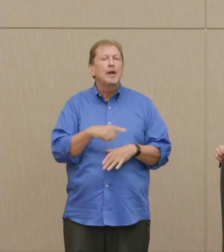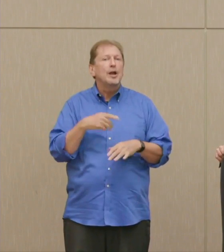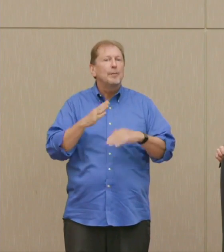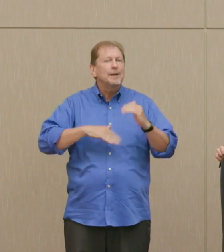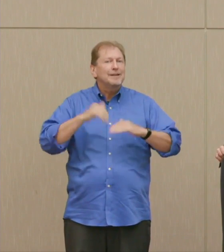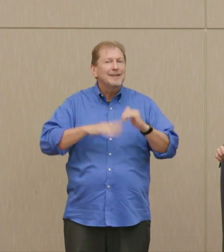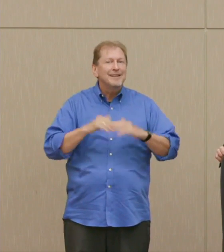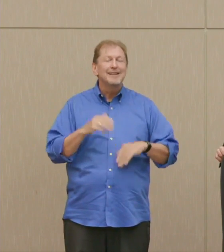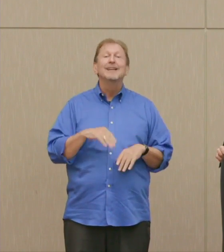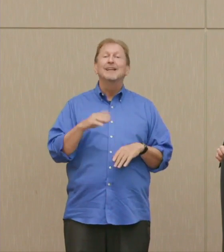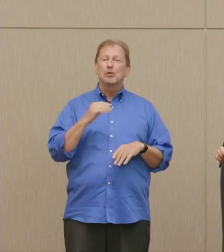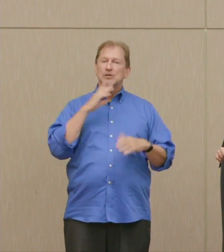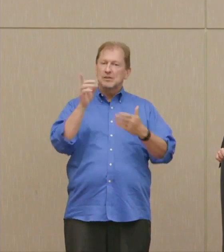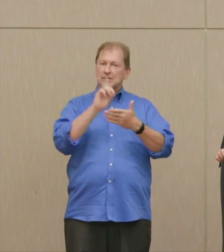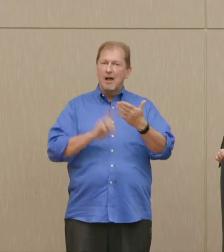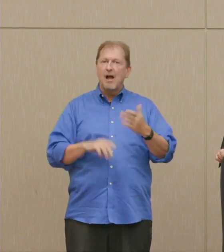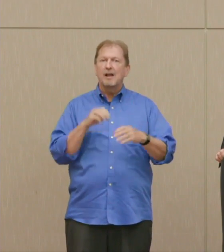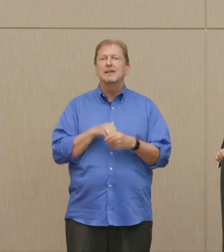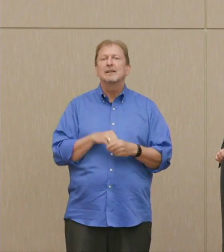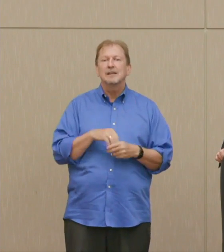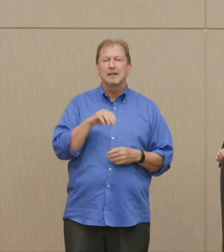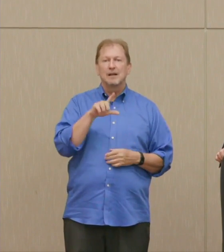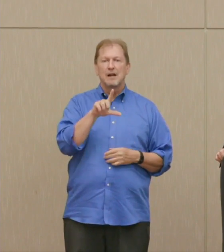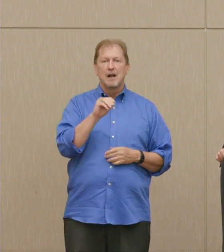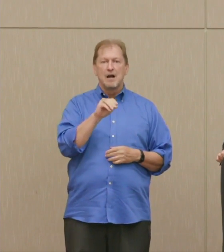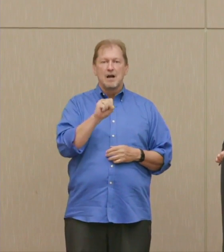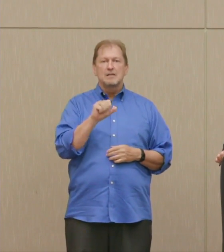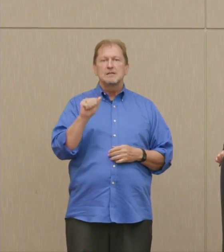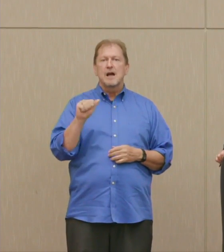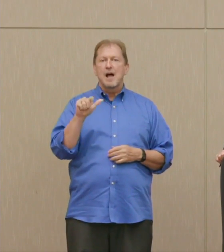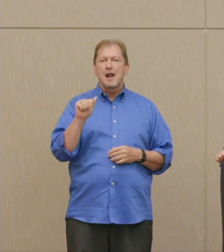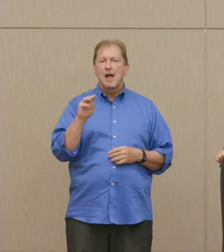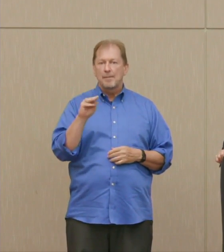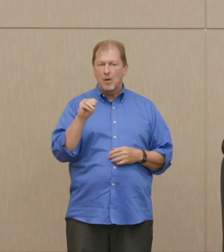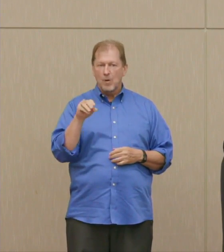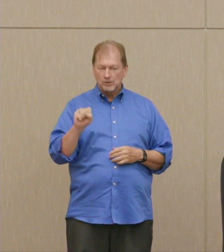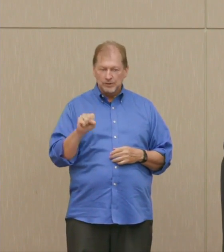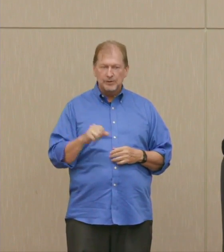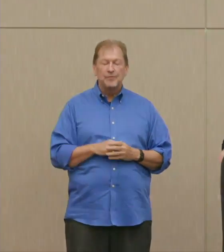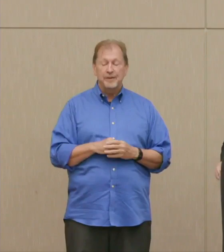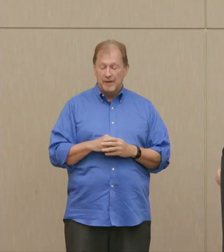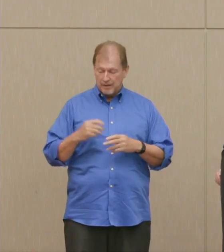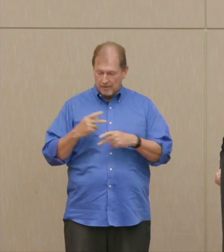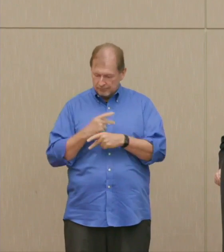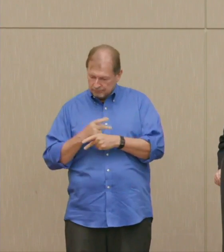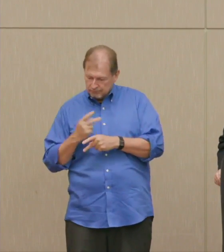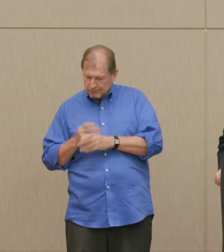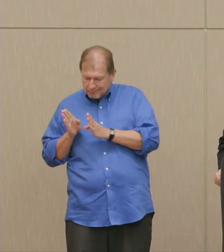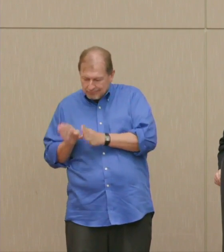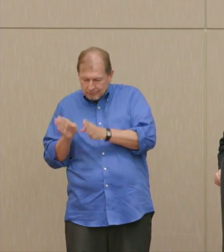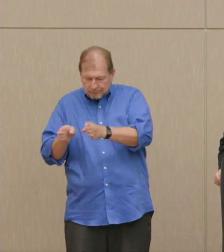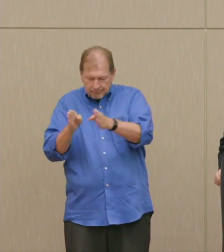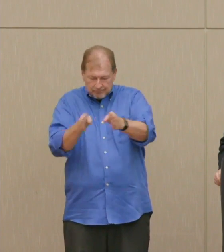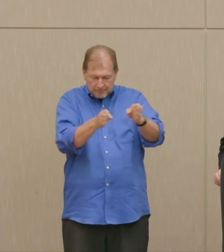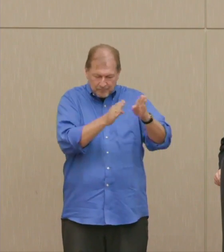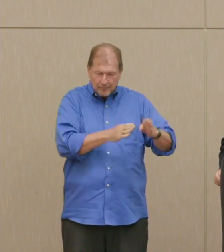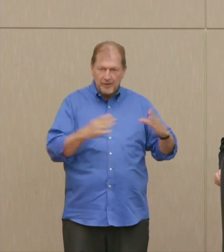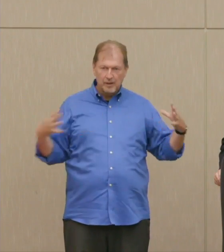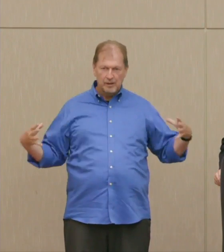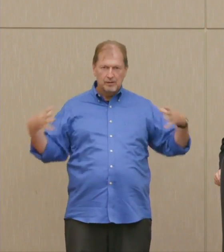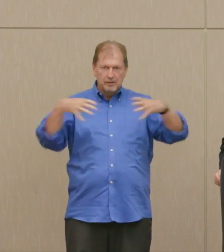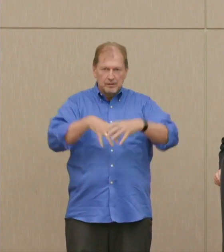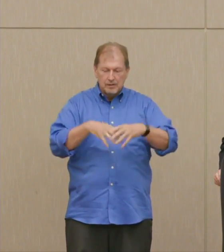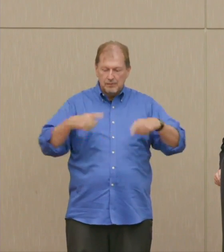The test had been weeks earlier in July of 1945, but outside the project, almost nobody